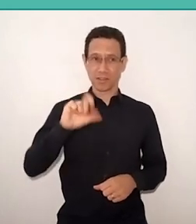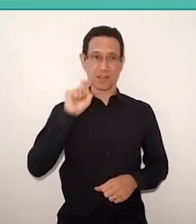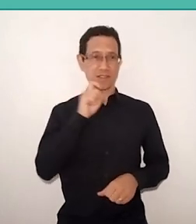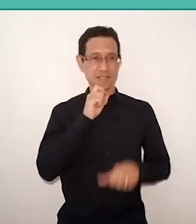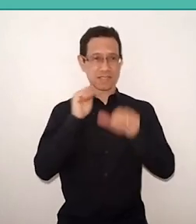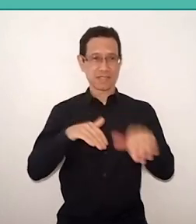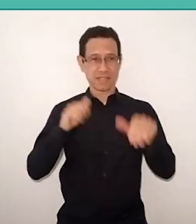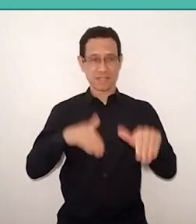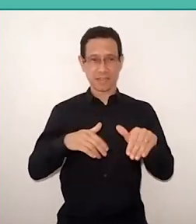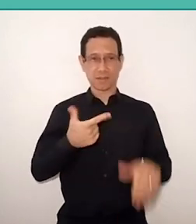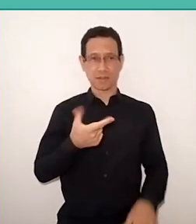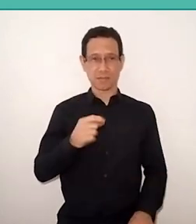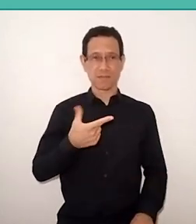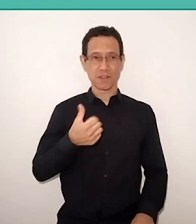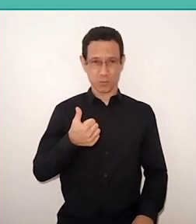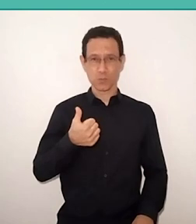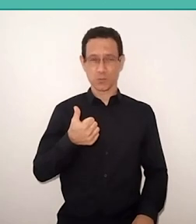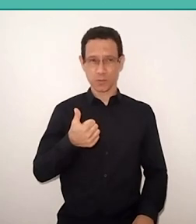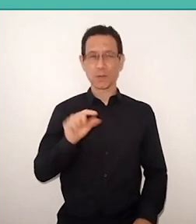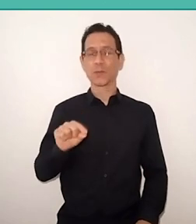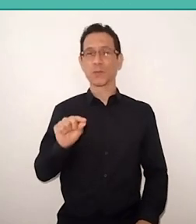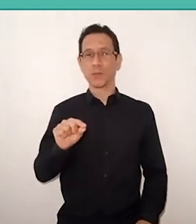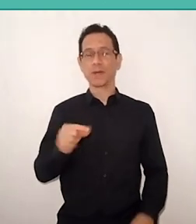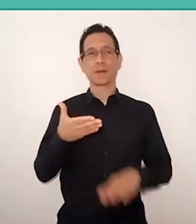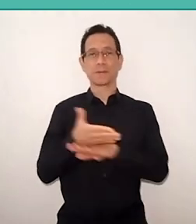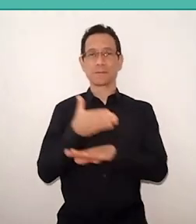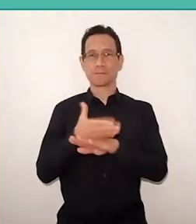one of them, our international participant,